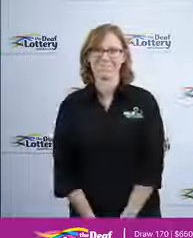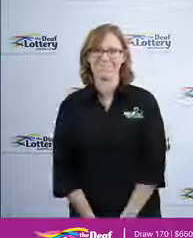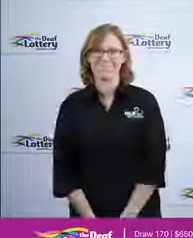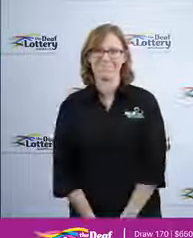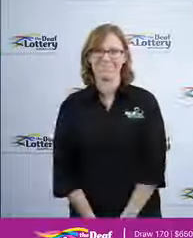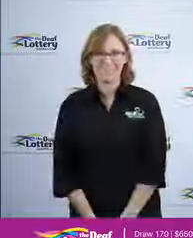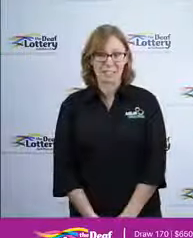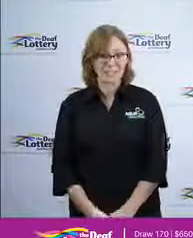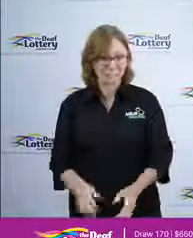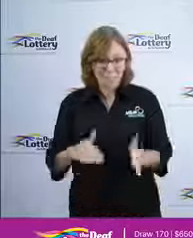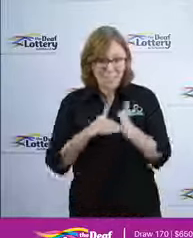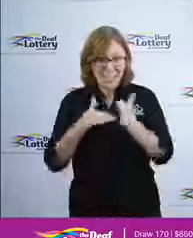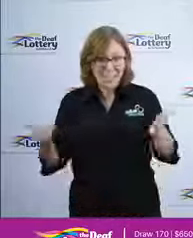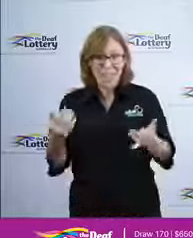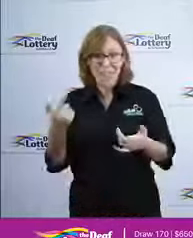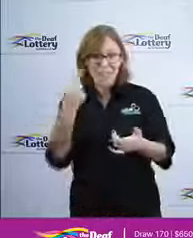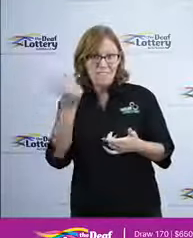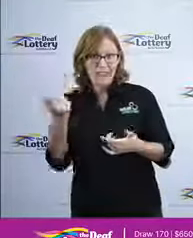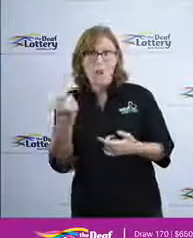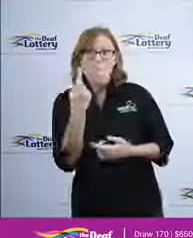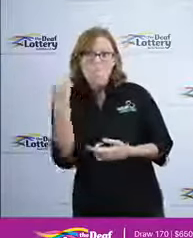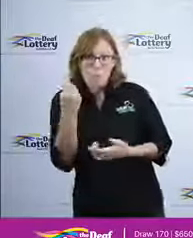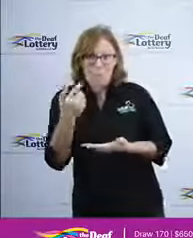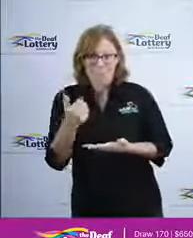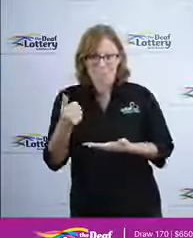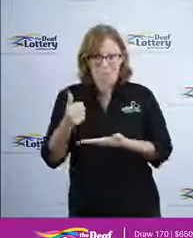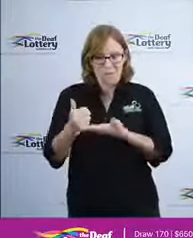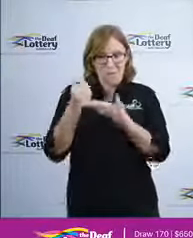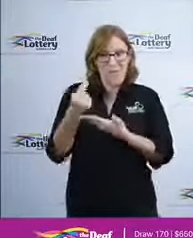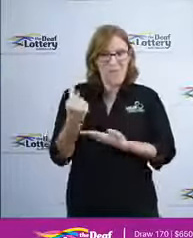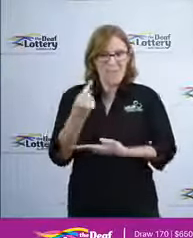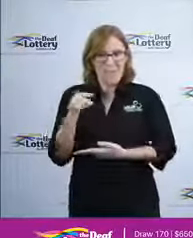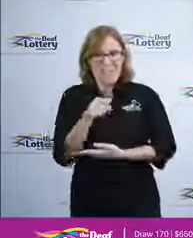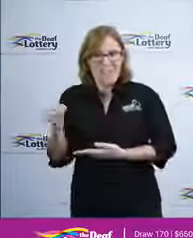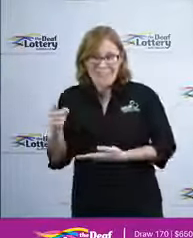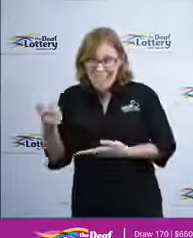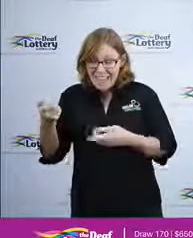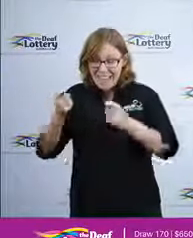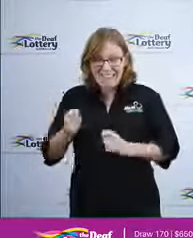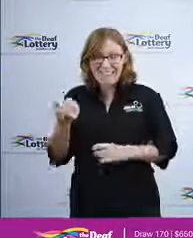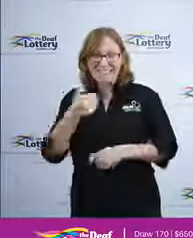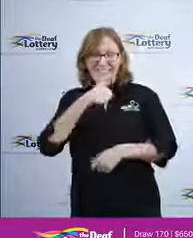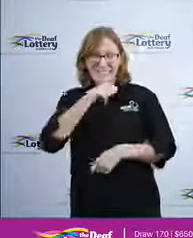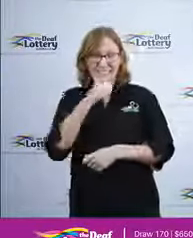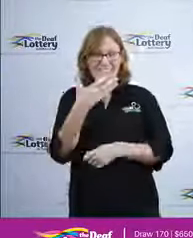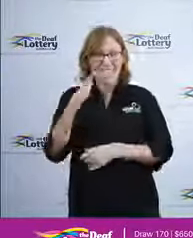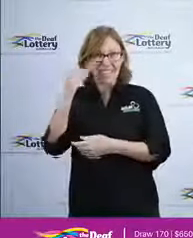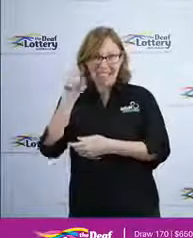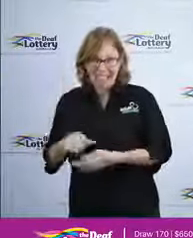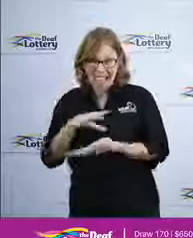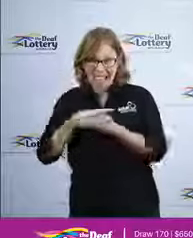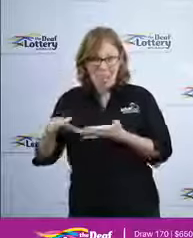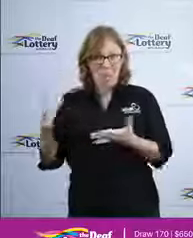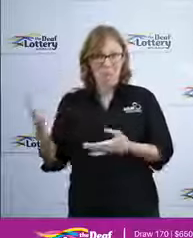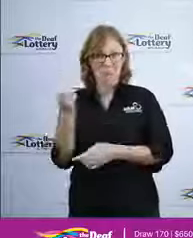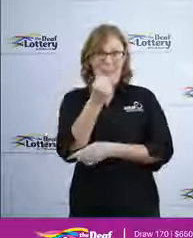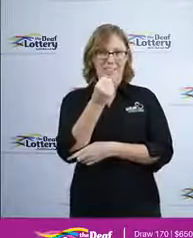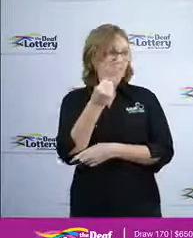It's time again to find out which of our supporters is our next $650,000 winner. That's right. So for today's draw we have Dennis who